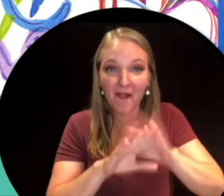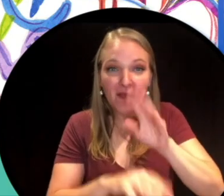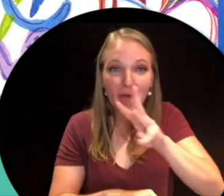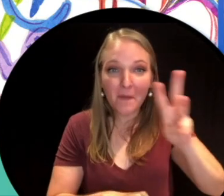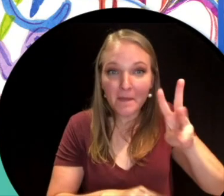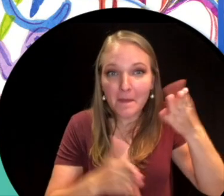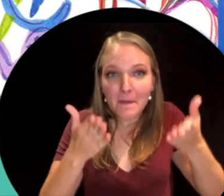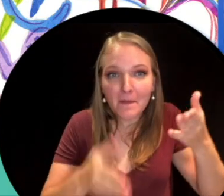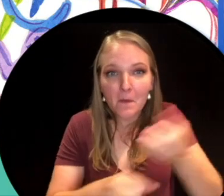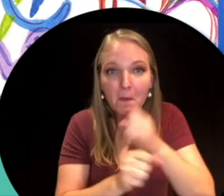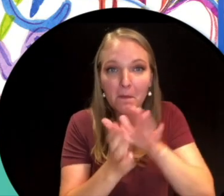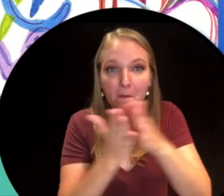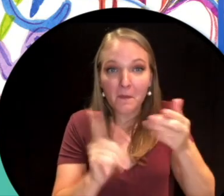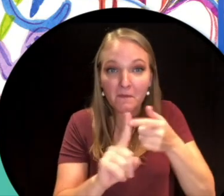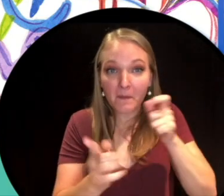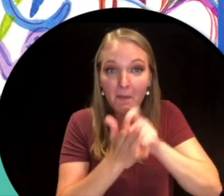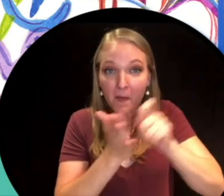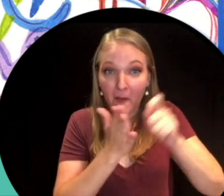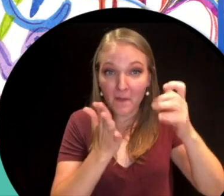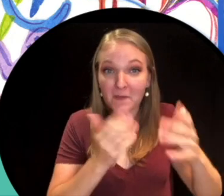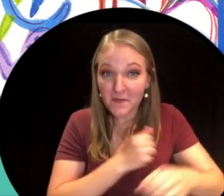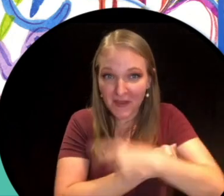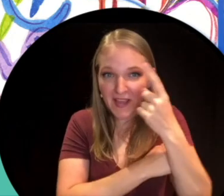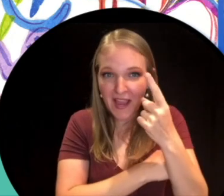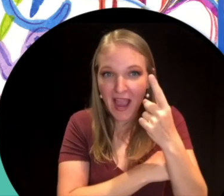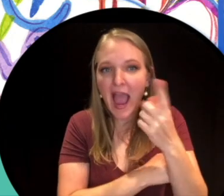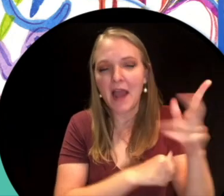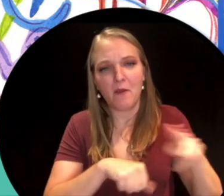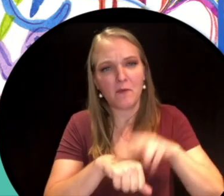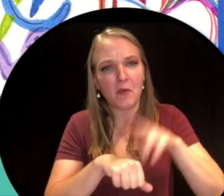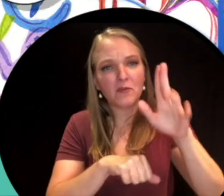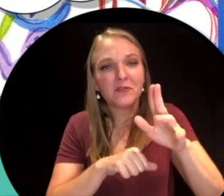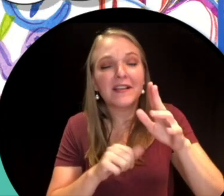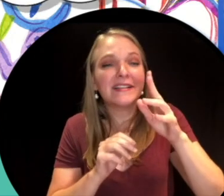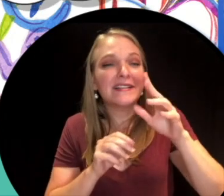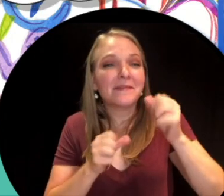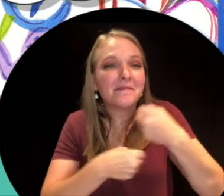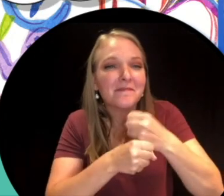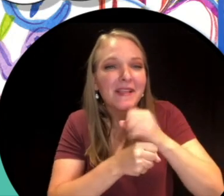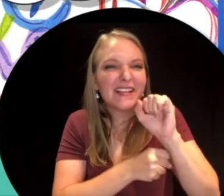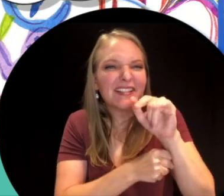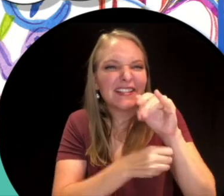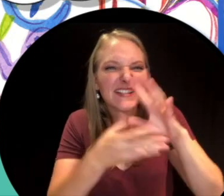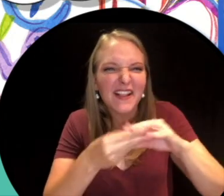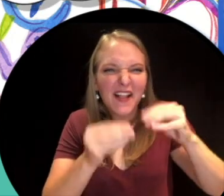to win a book from one of today's authors and of course keep posting your slime videos to the